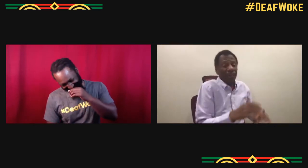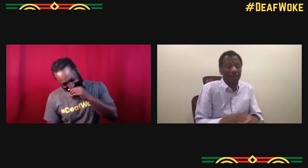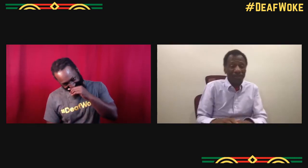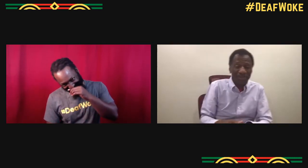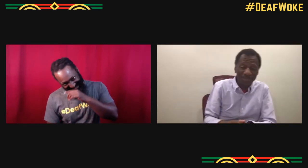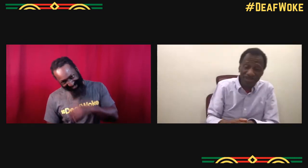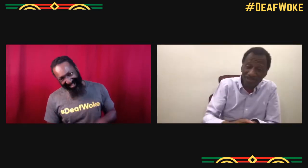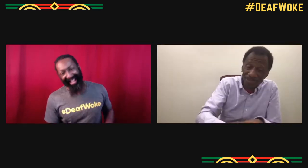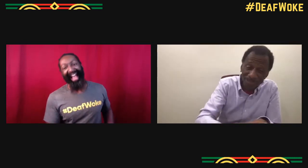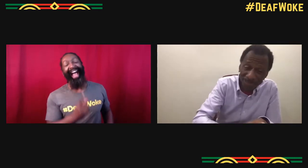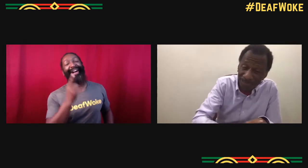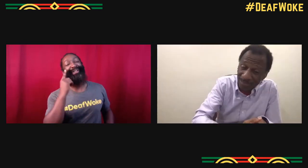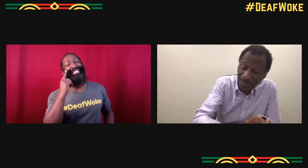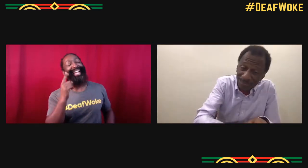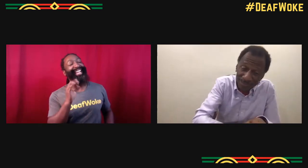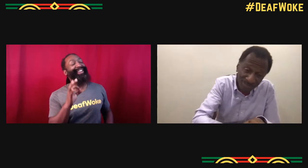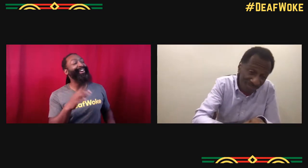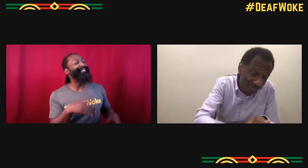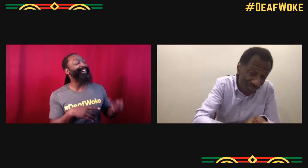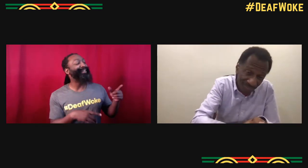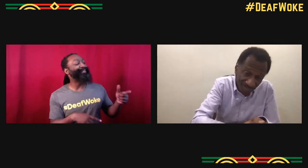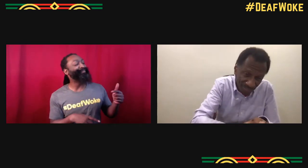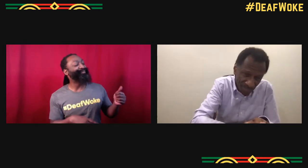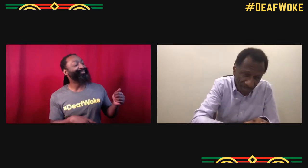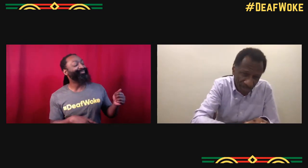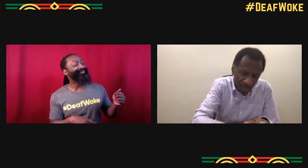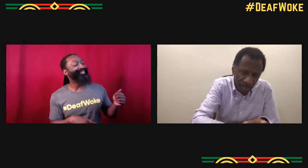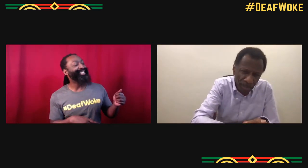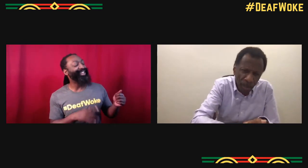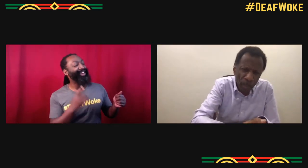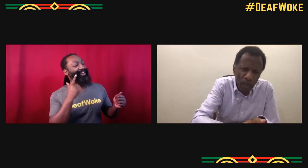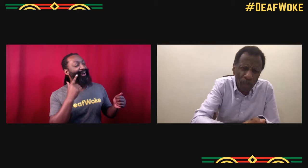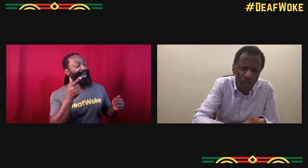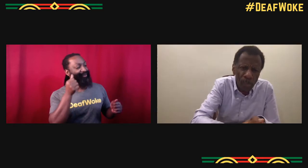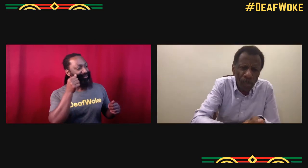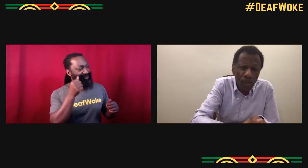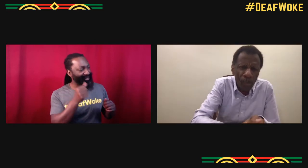cause that's kind of what helps fuel the account to build my own personal projects.